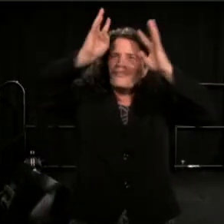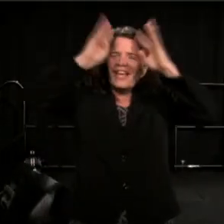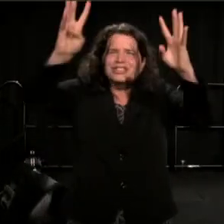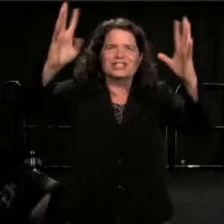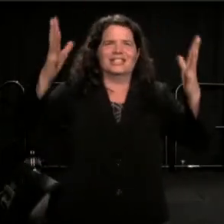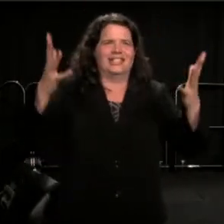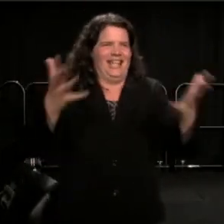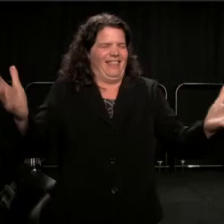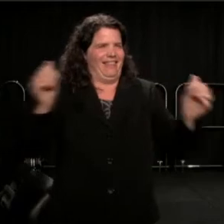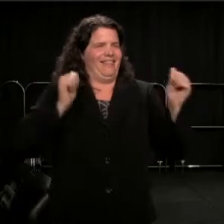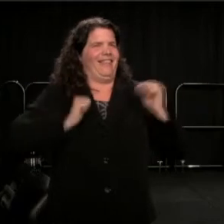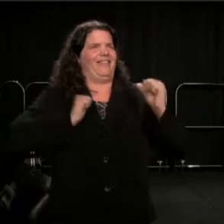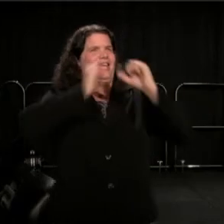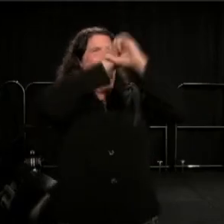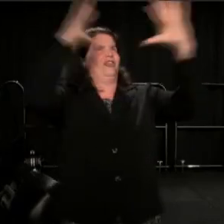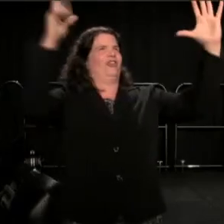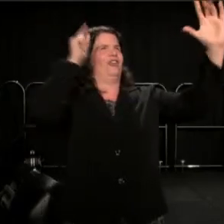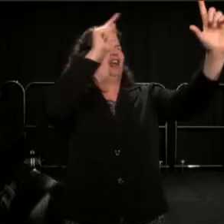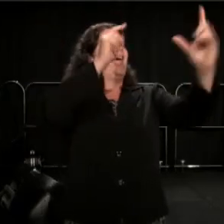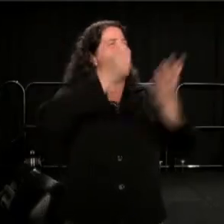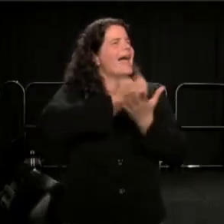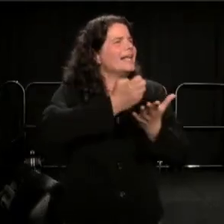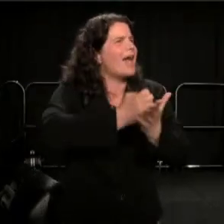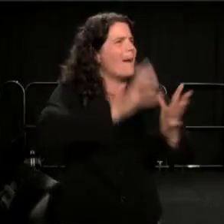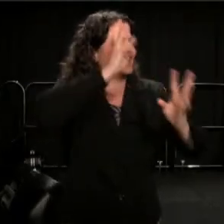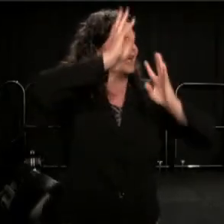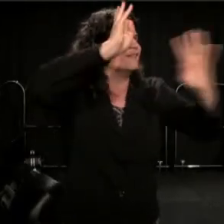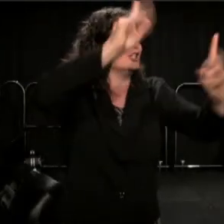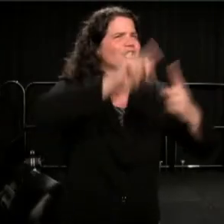Economic innovation. Leadership innovation.